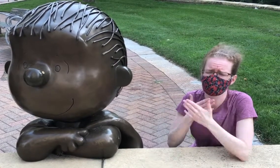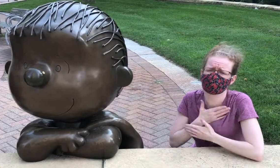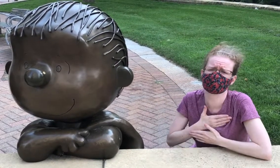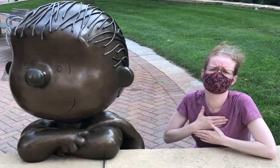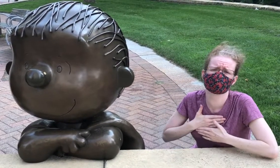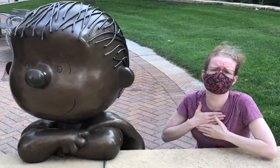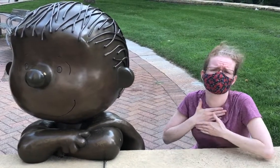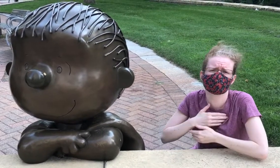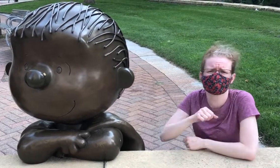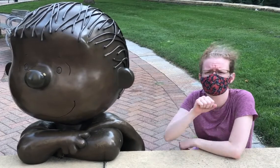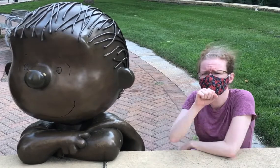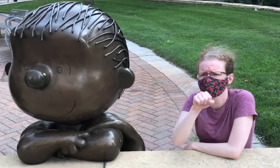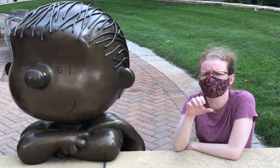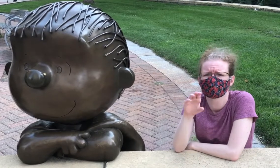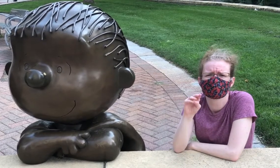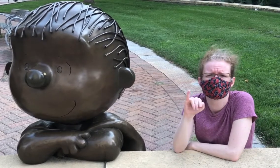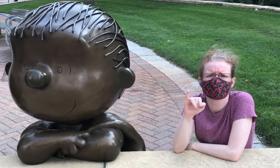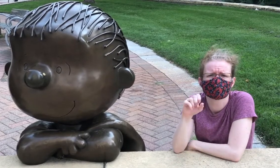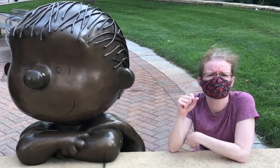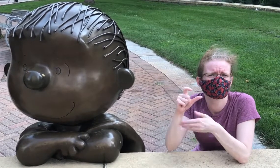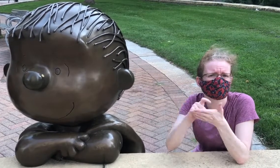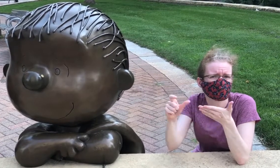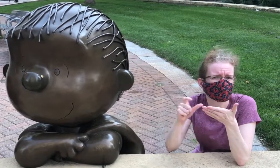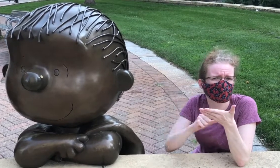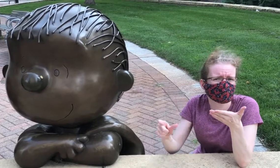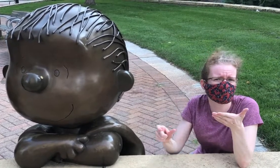I enjoyed reading my favorite comic strips.